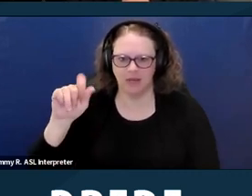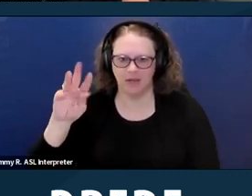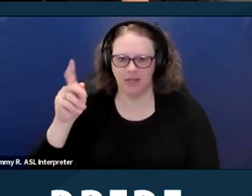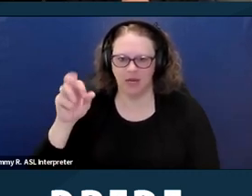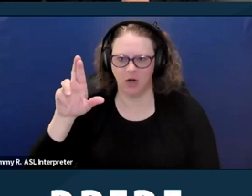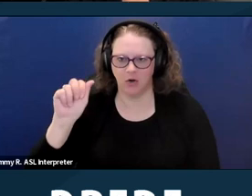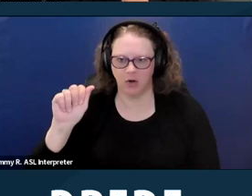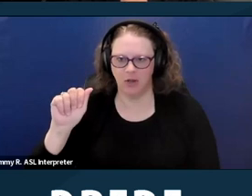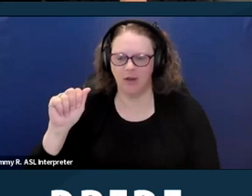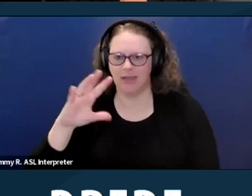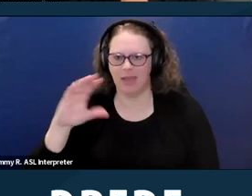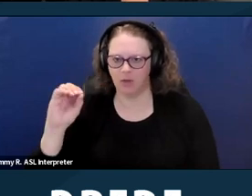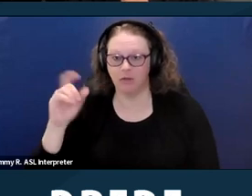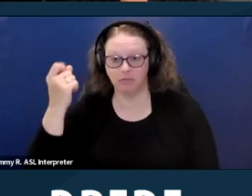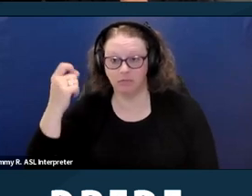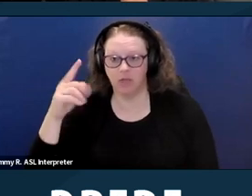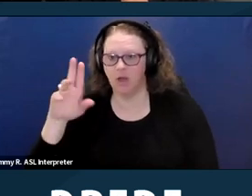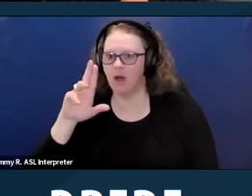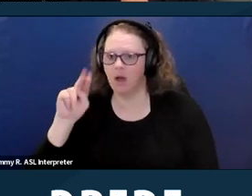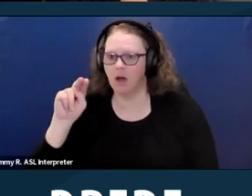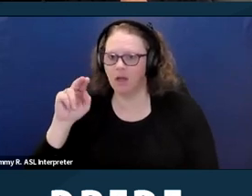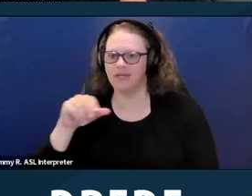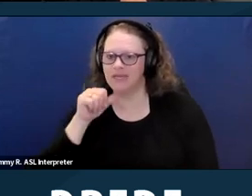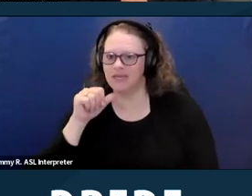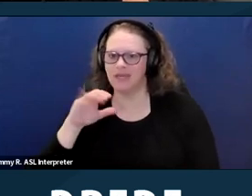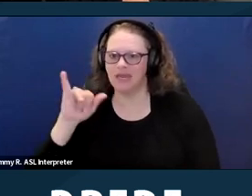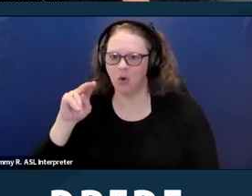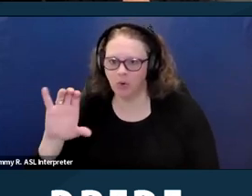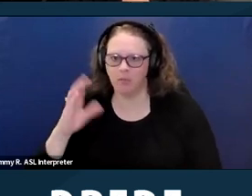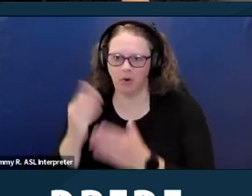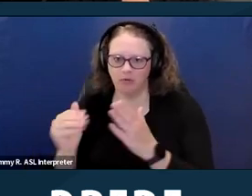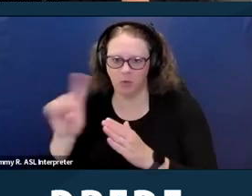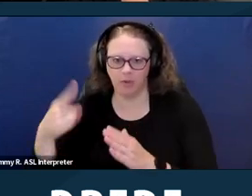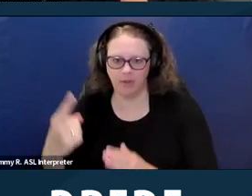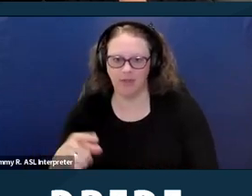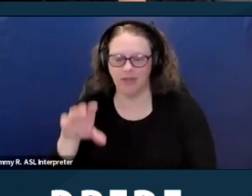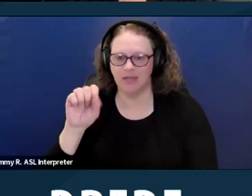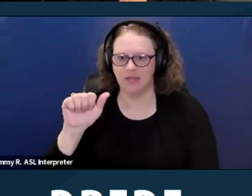The unincorporated parts only. Santa Monica and Woodland. Next slide.